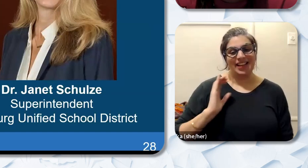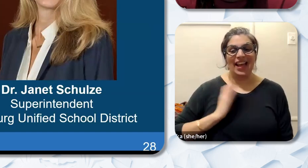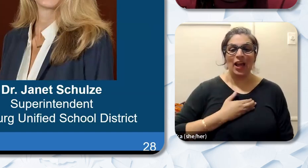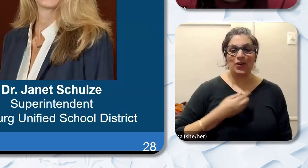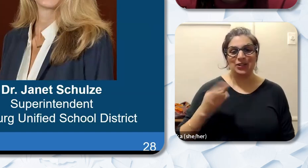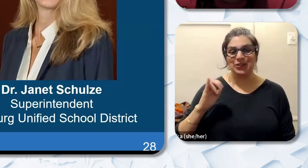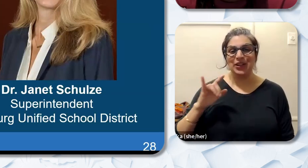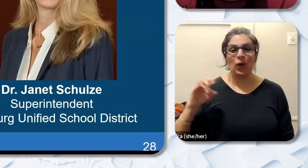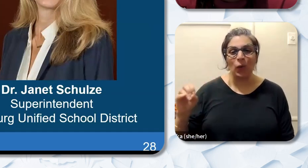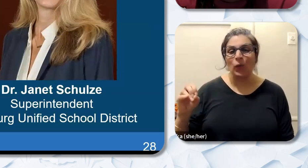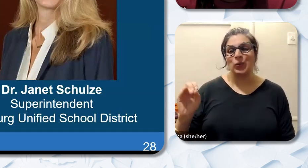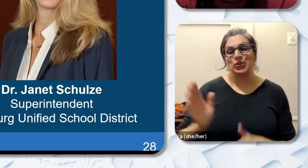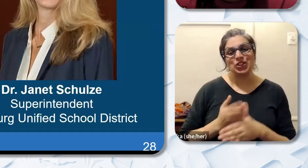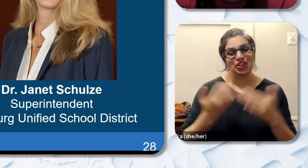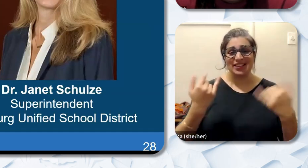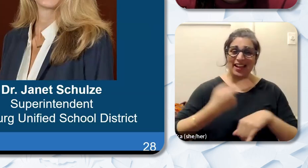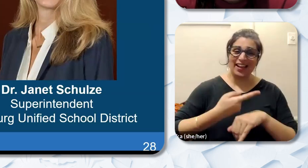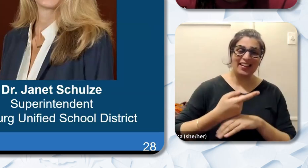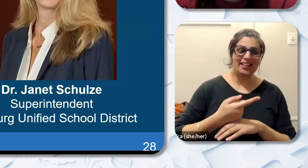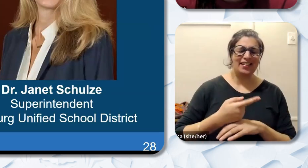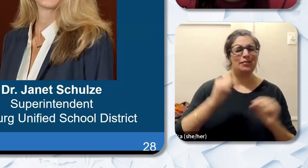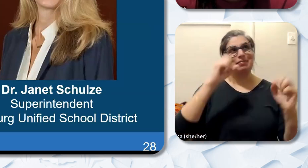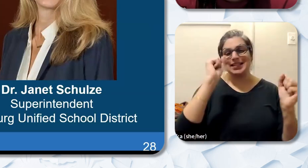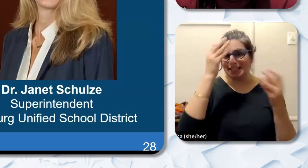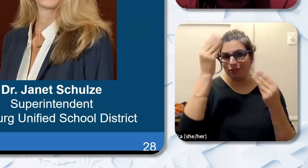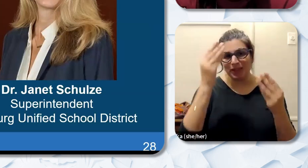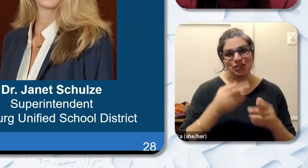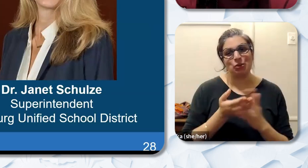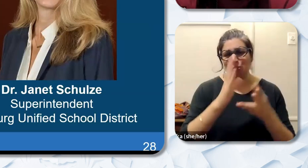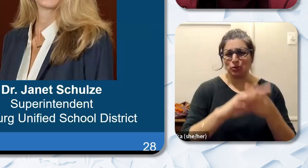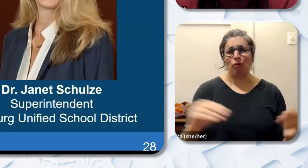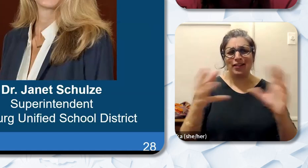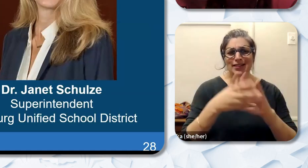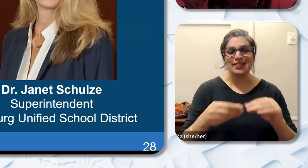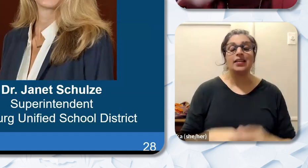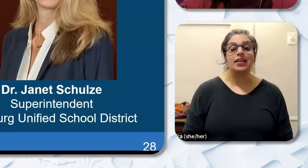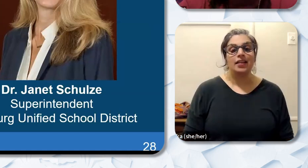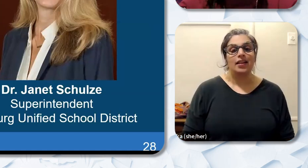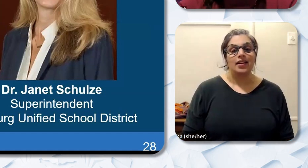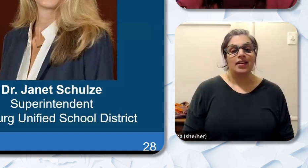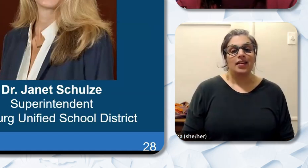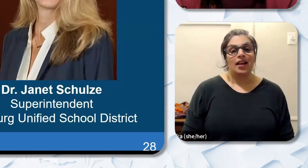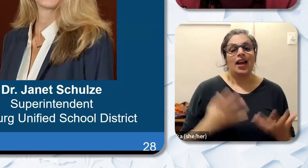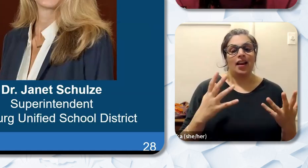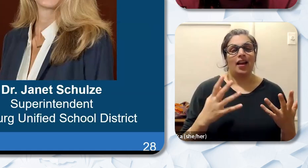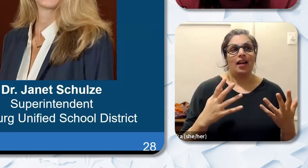today that amazing information. And as we begin I just wanna just say that I'm reminded of the James